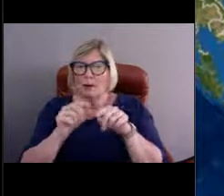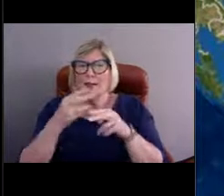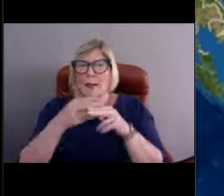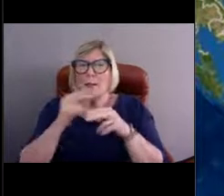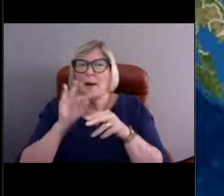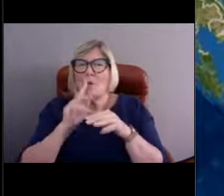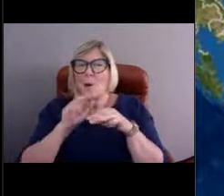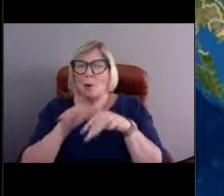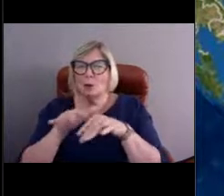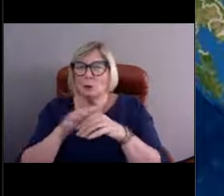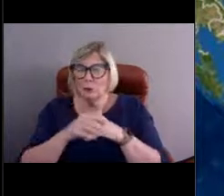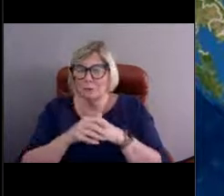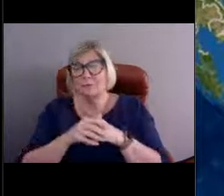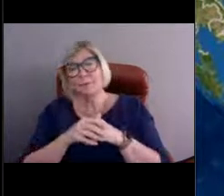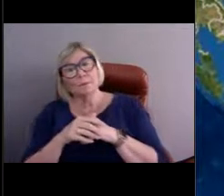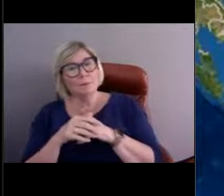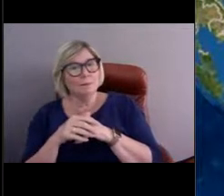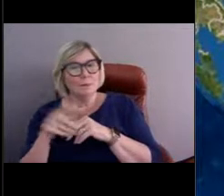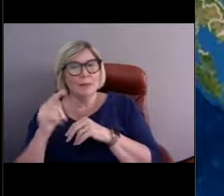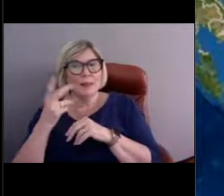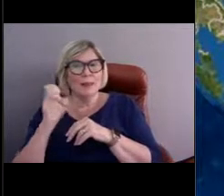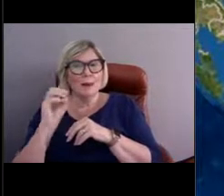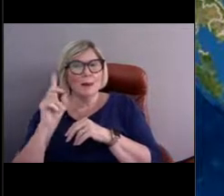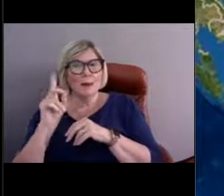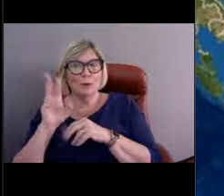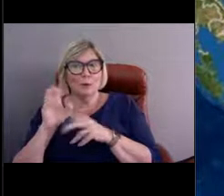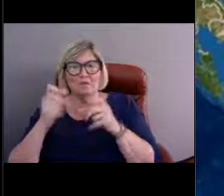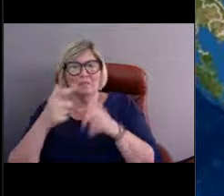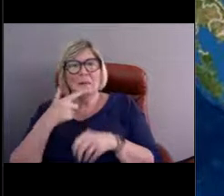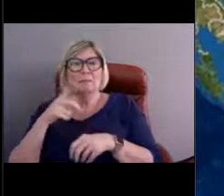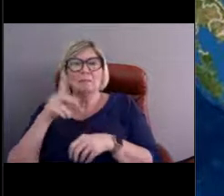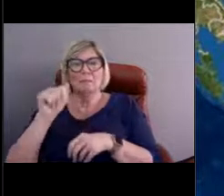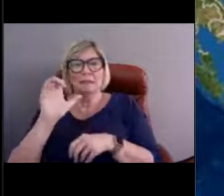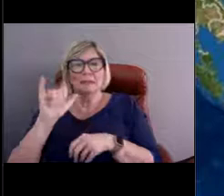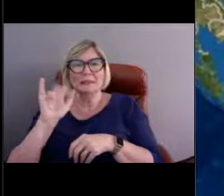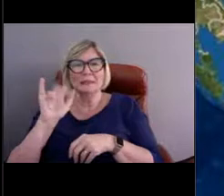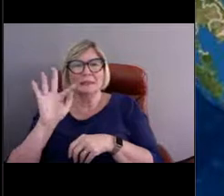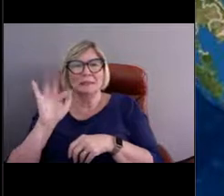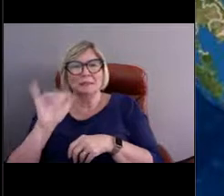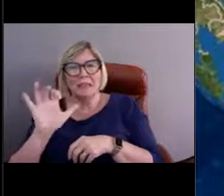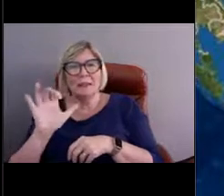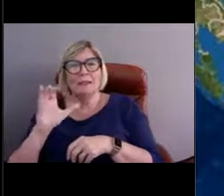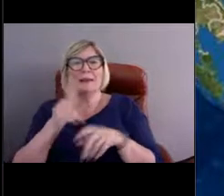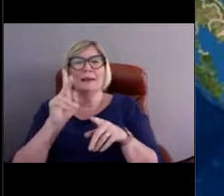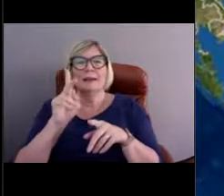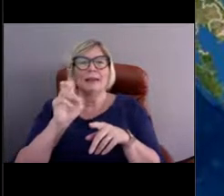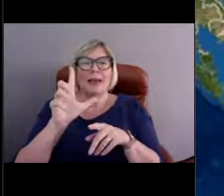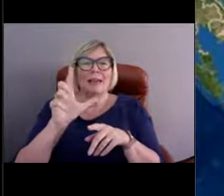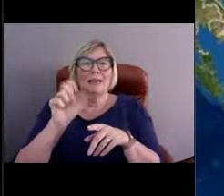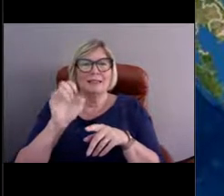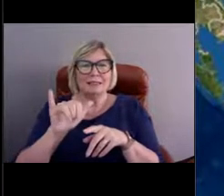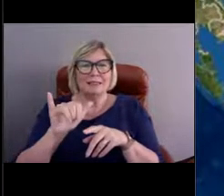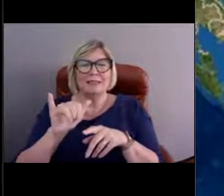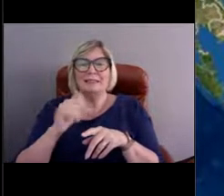[Nicole] All right, so Theodore quickly says the Pacific. And so does Kelsey. I don't think you're going to be able to fool these kids. They're really smart.